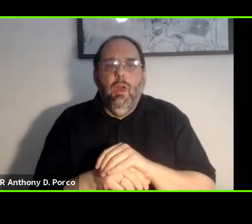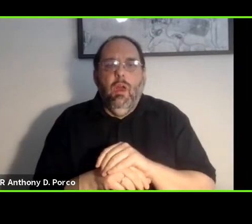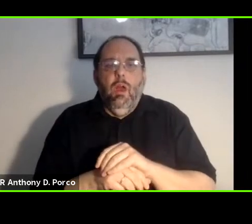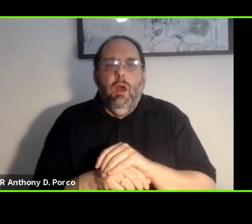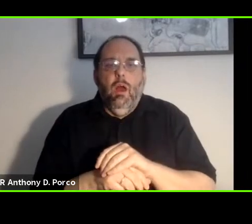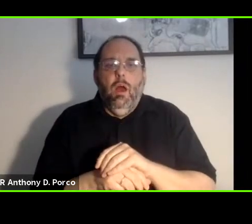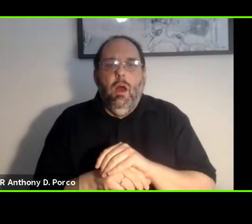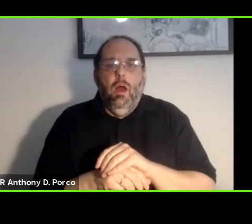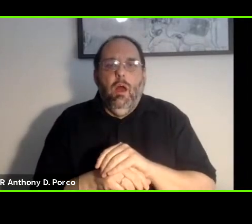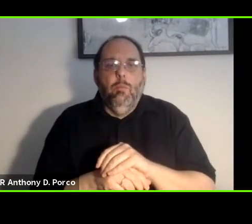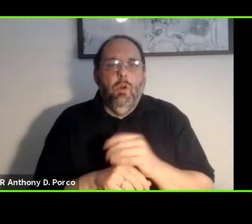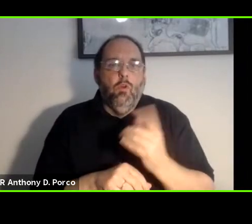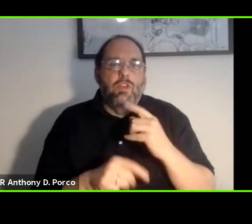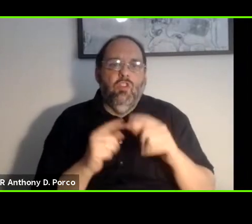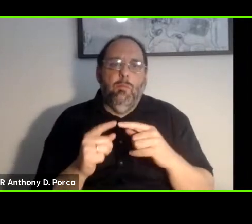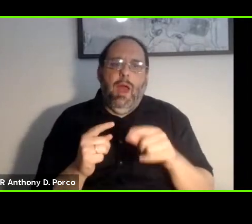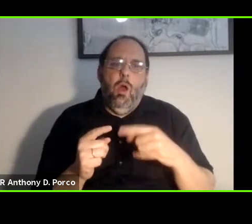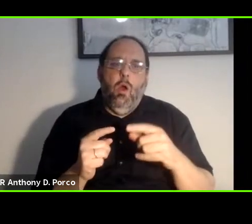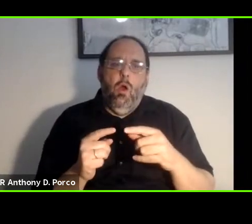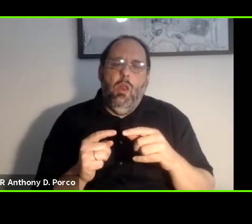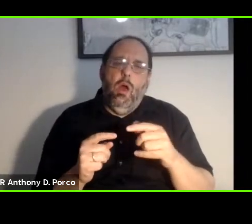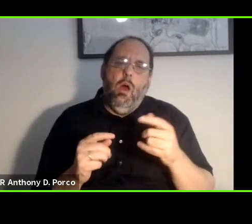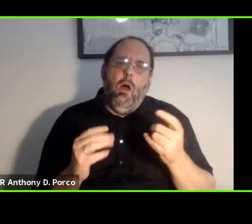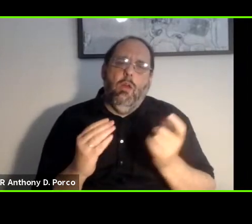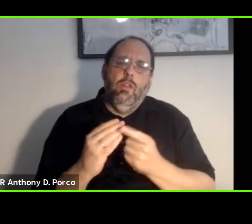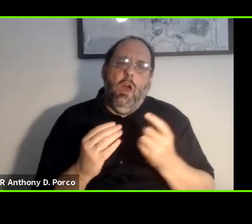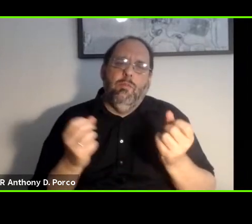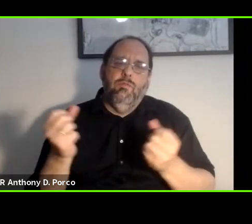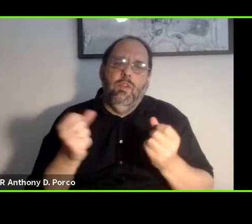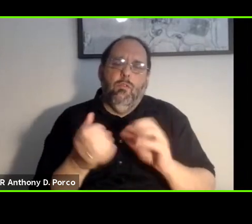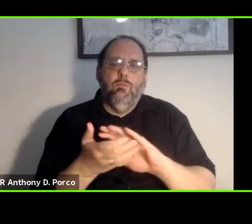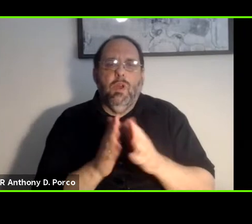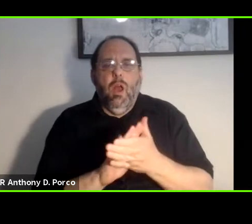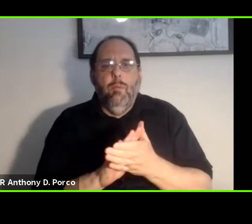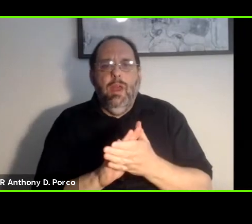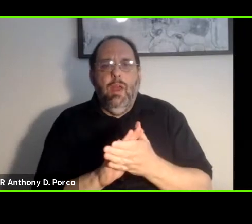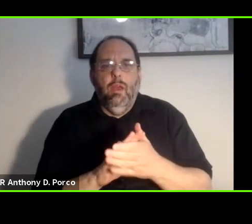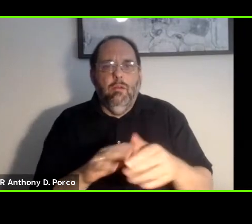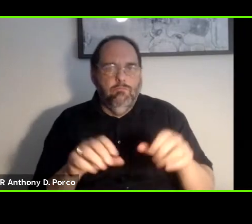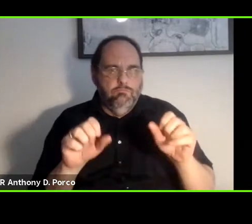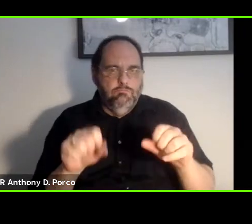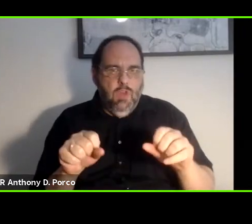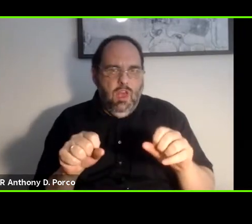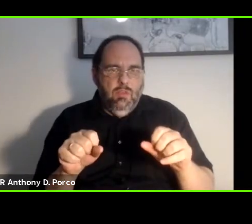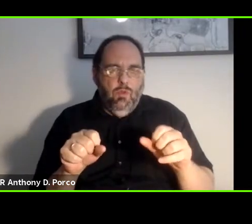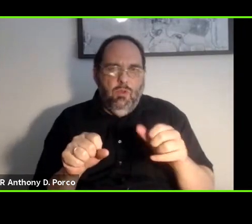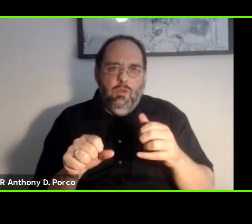The question about you know, these autonomous vehicles becoming a viable form of public transit,